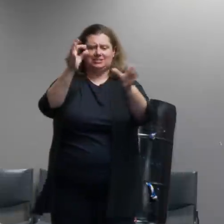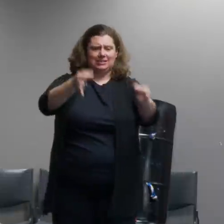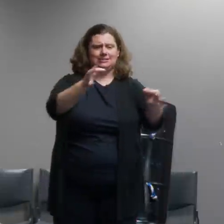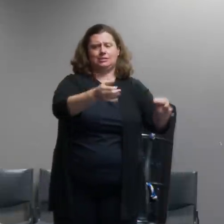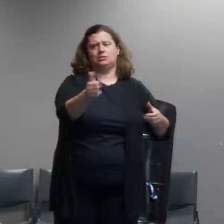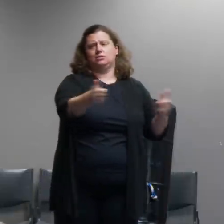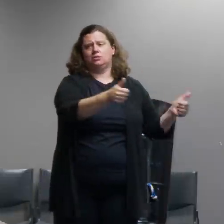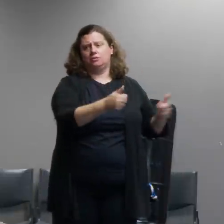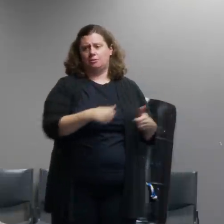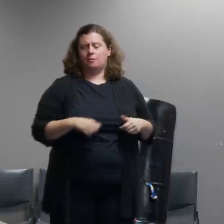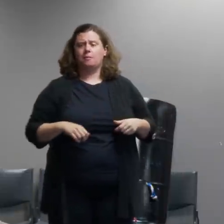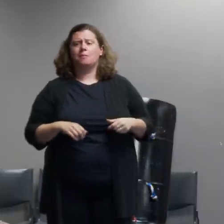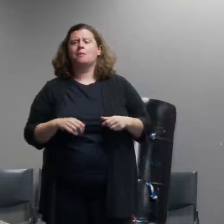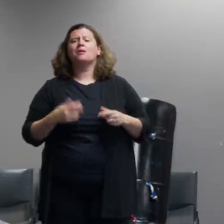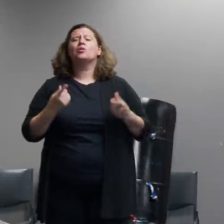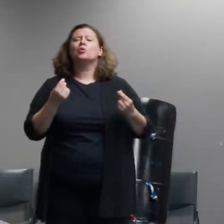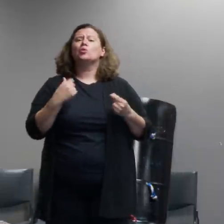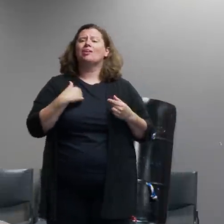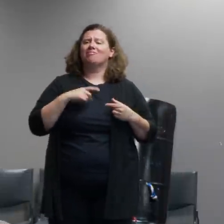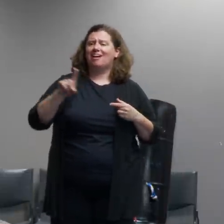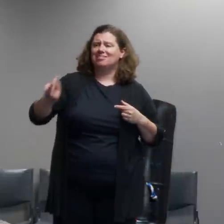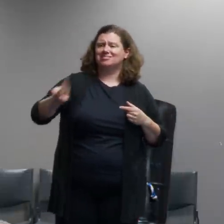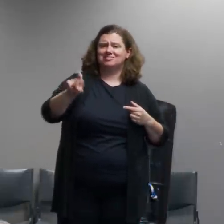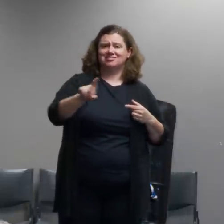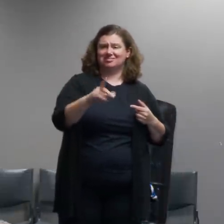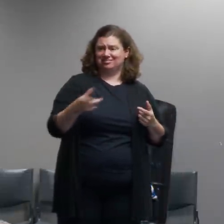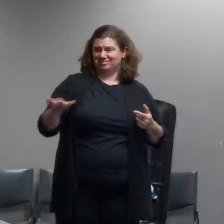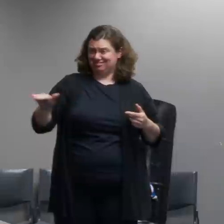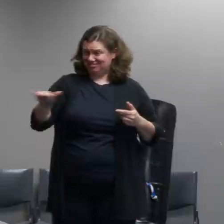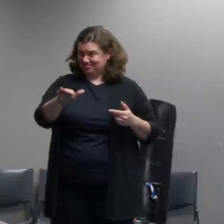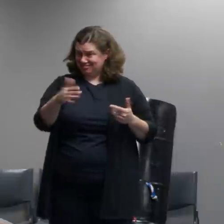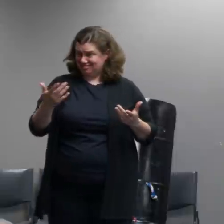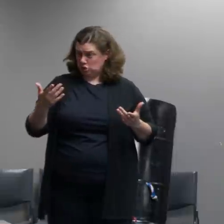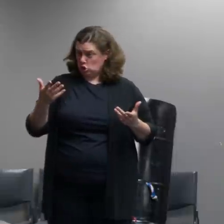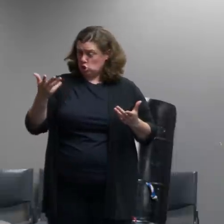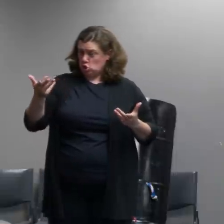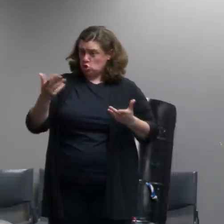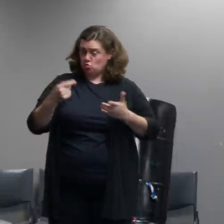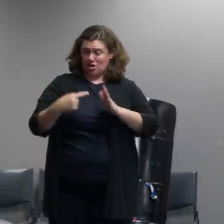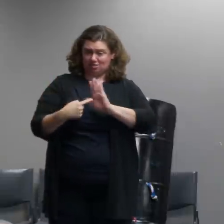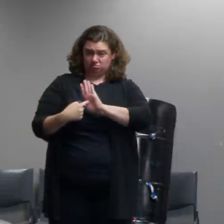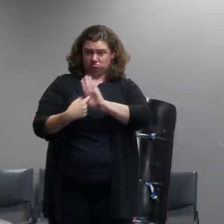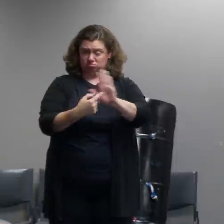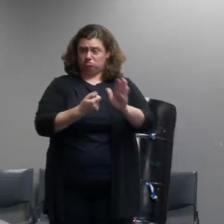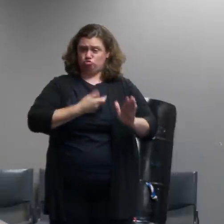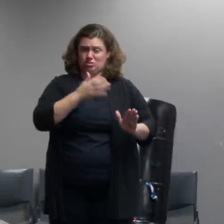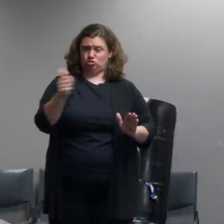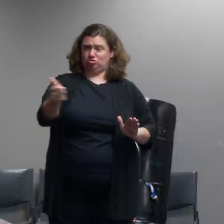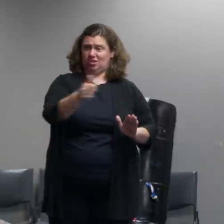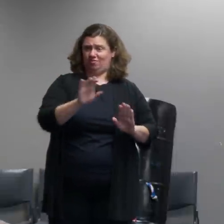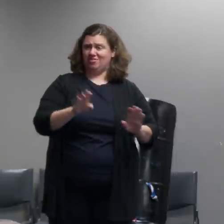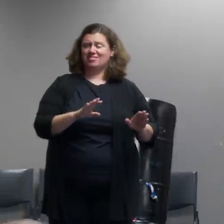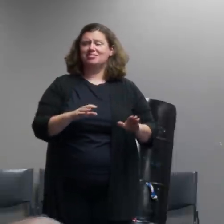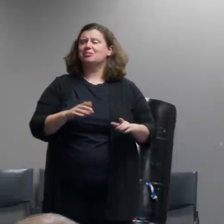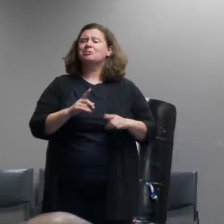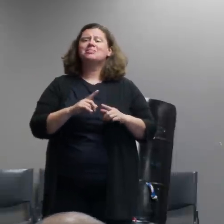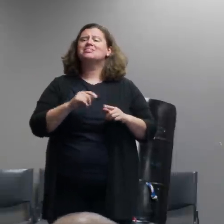they choose to express themselves all they want just don't engage in activity that's dangerous to other